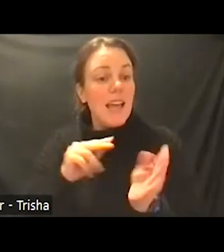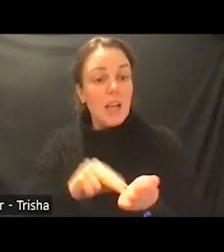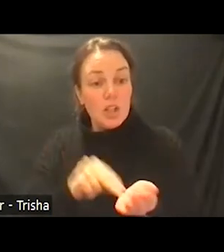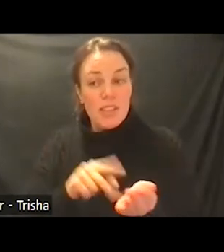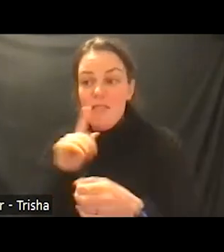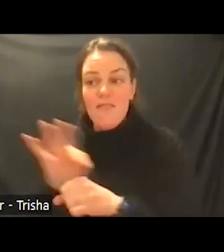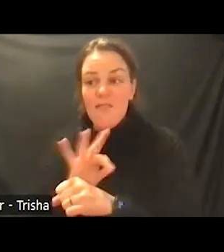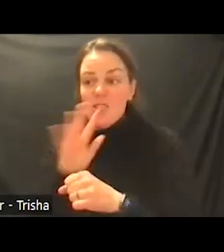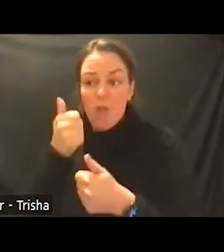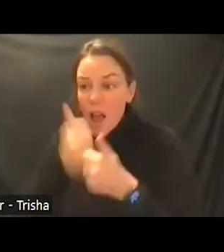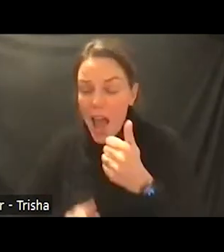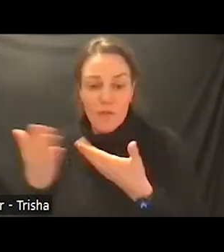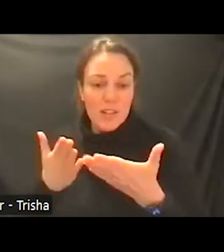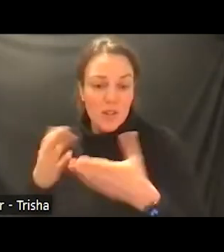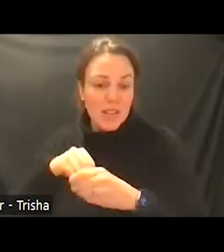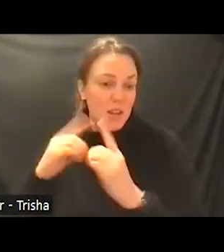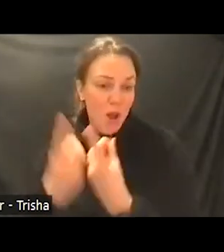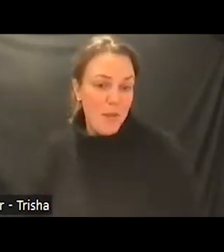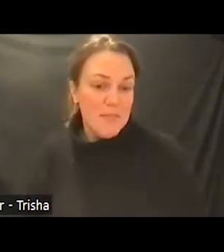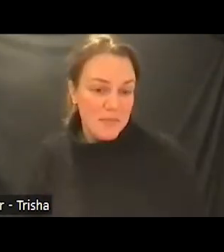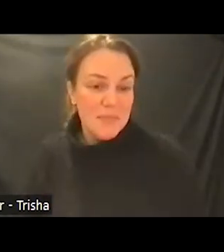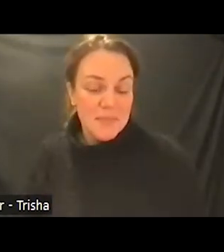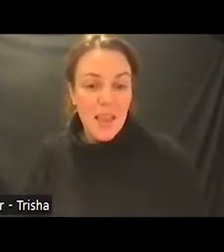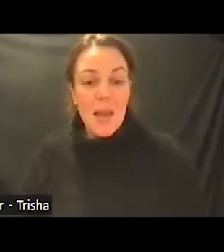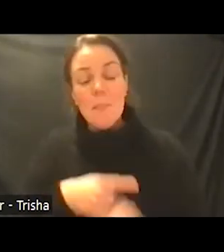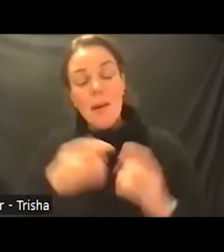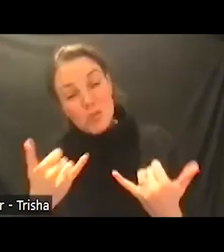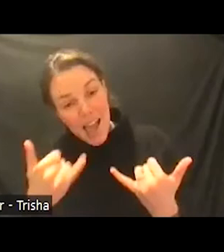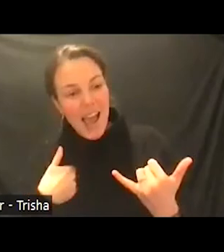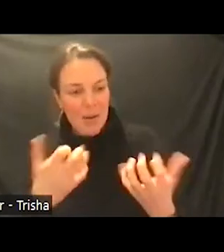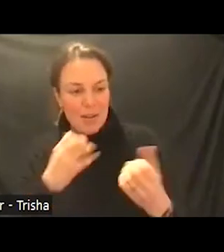have in our department but today i'm going to talk about two particular innovations